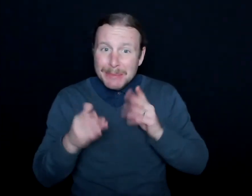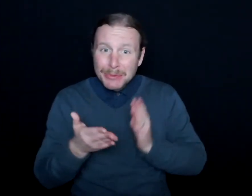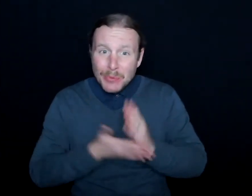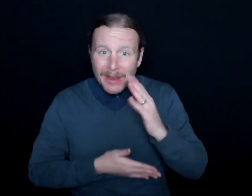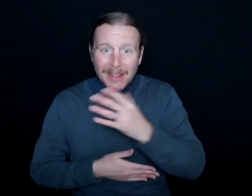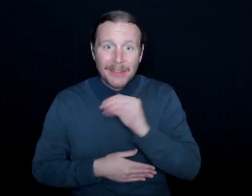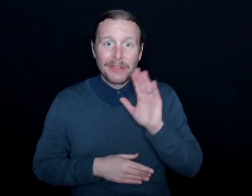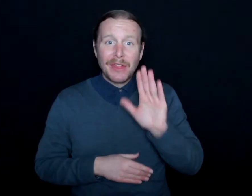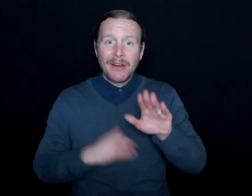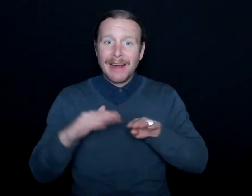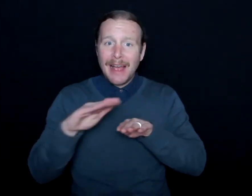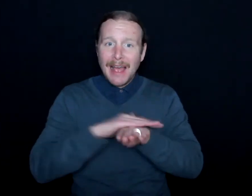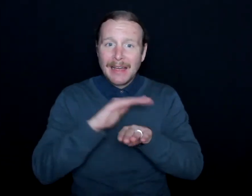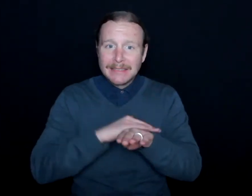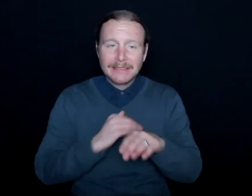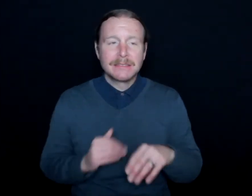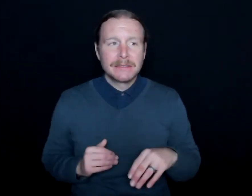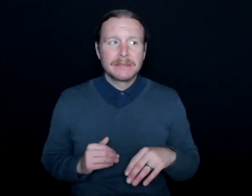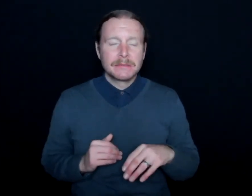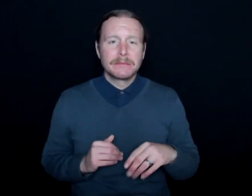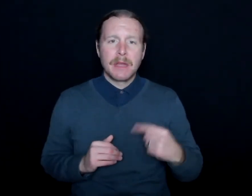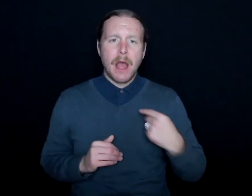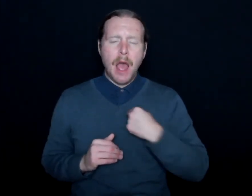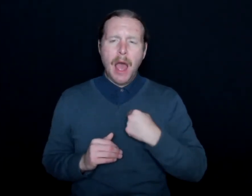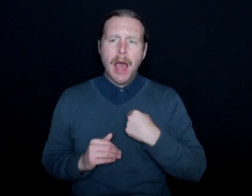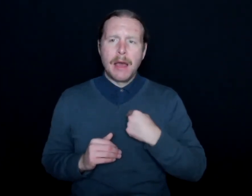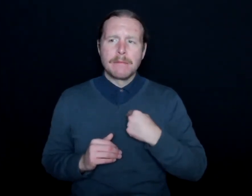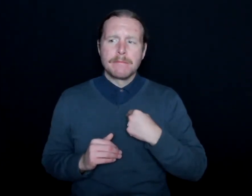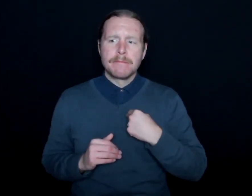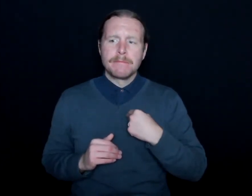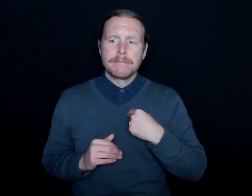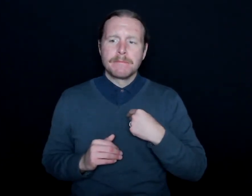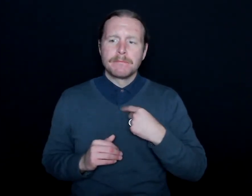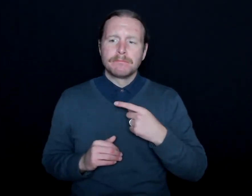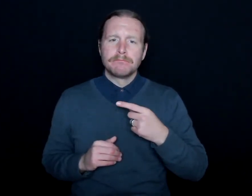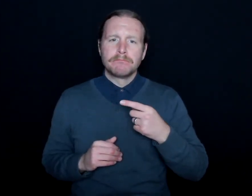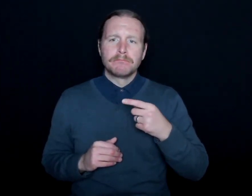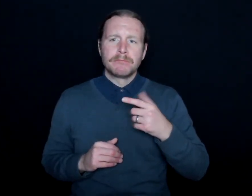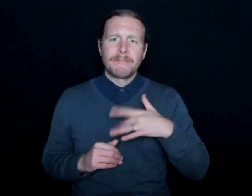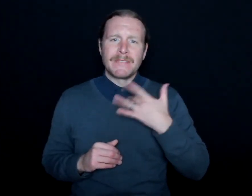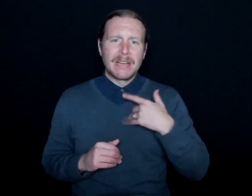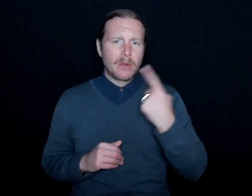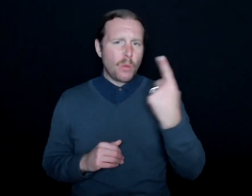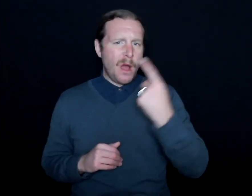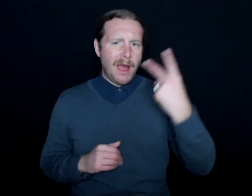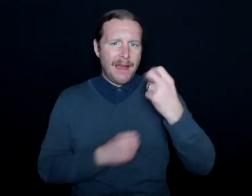And I do think, over the last year and a half,